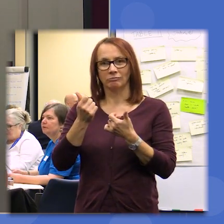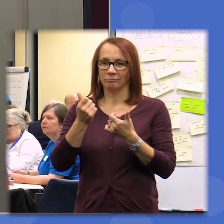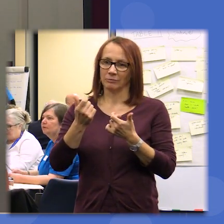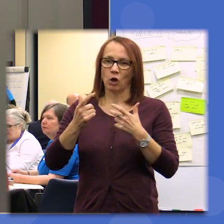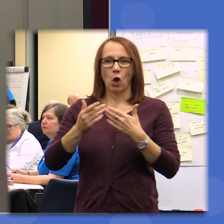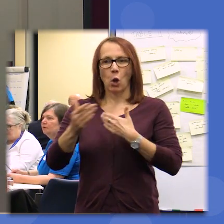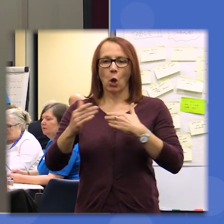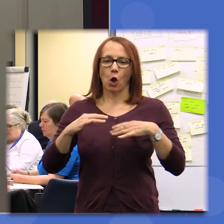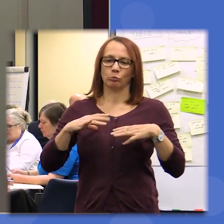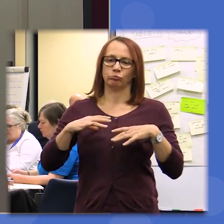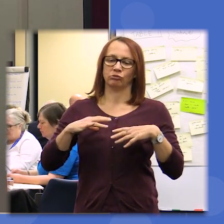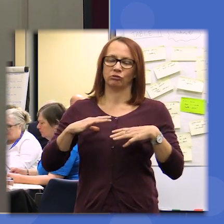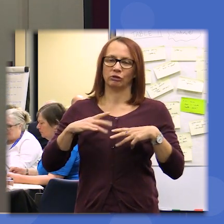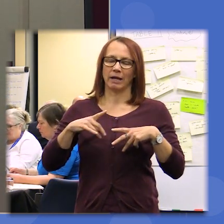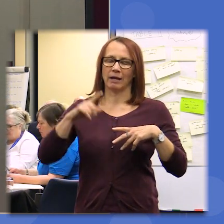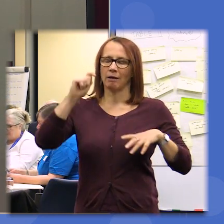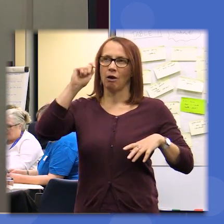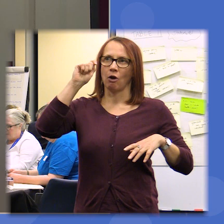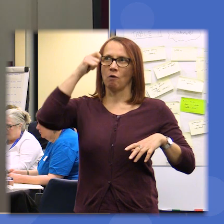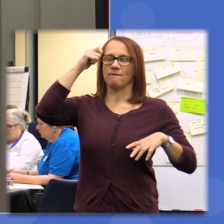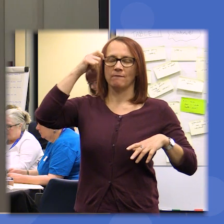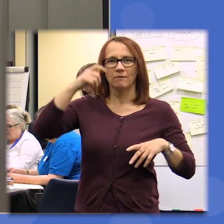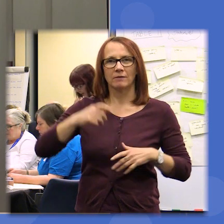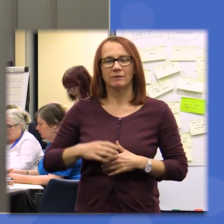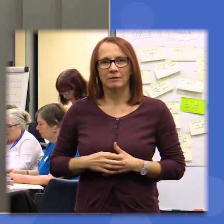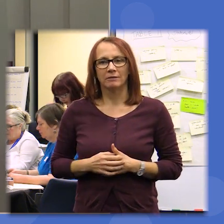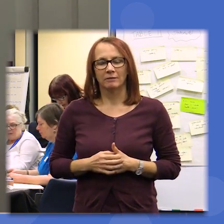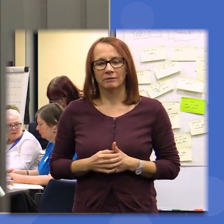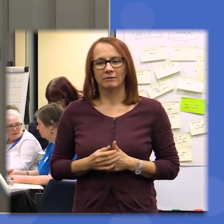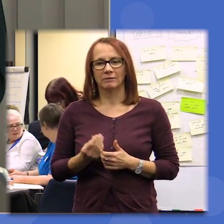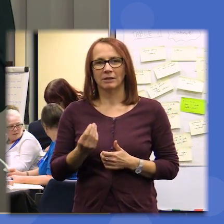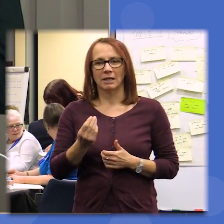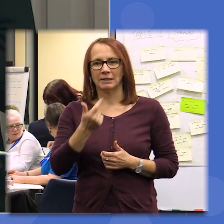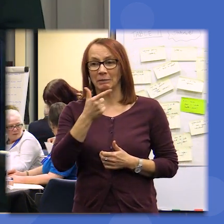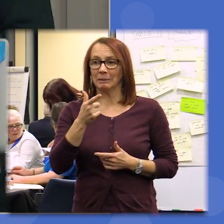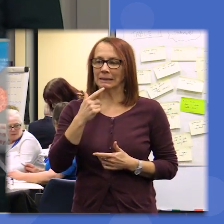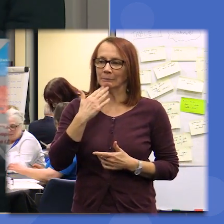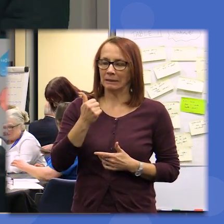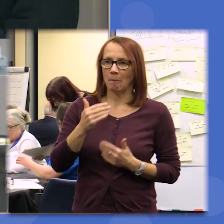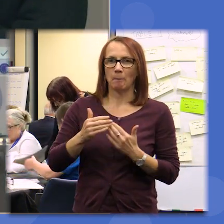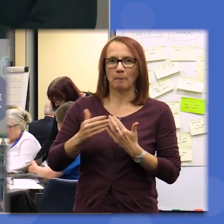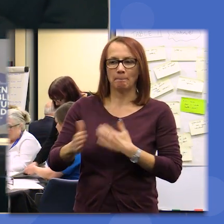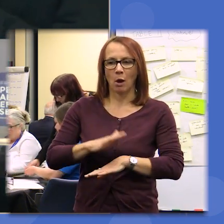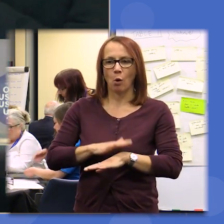well so you could kind of decompress from the last session so some members wanted a little bit more time just to kind of hang out and relax and just